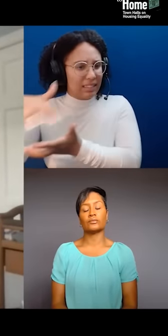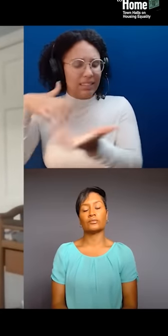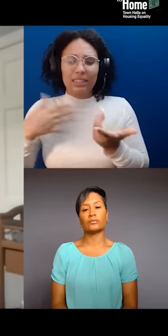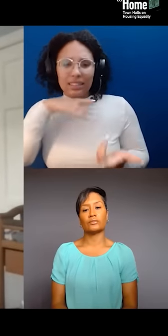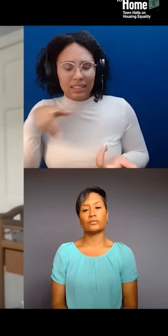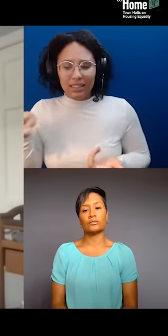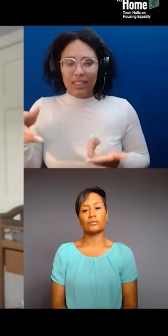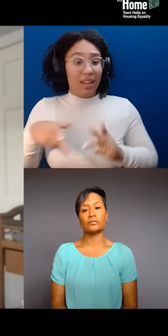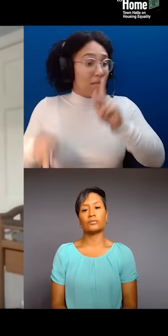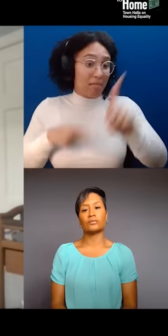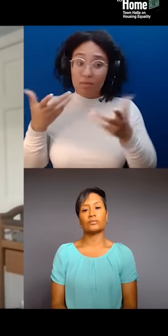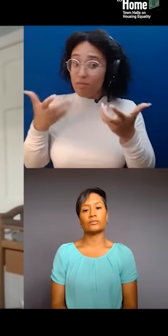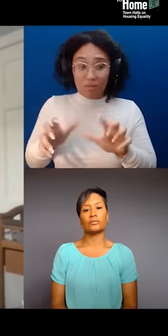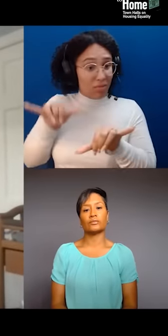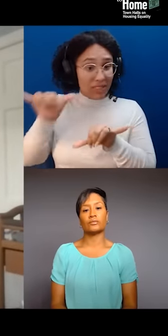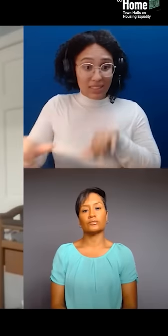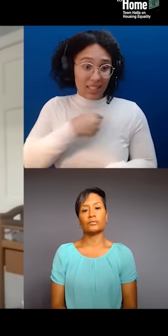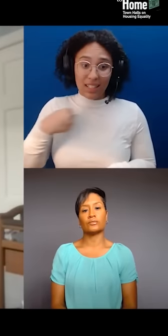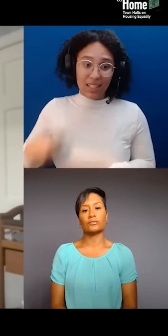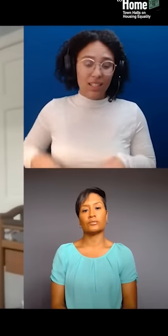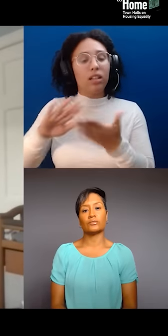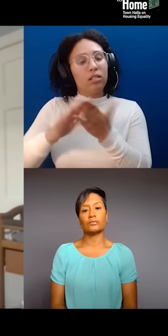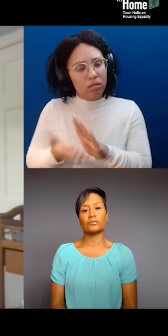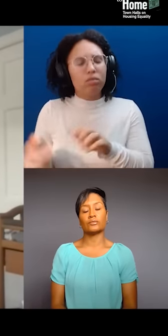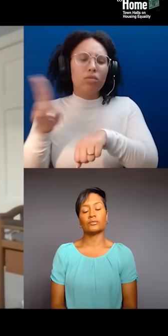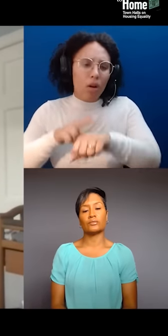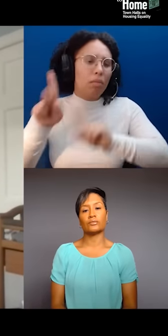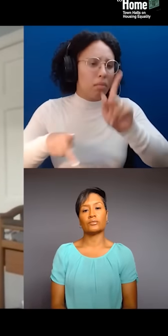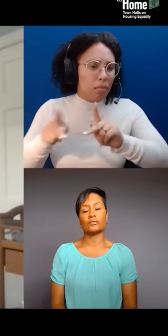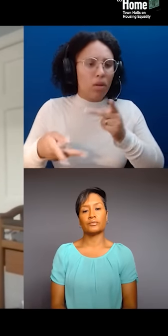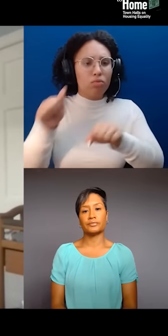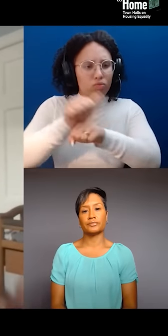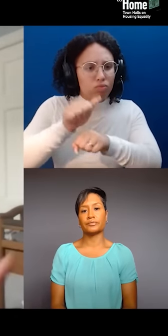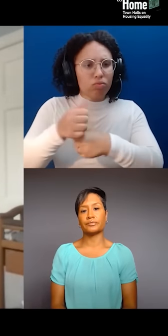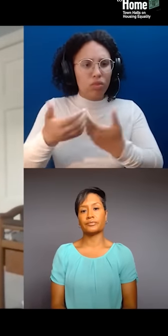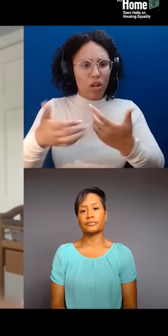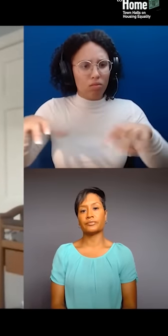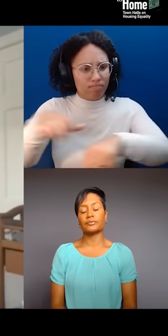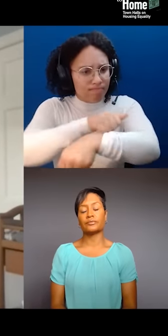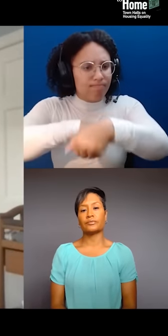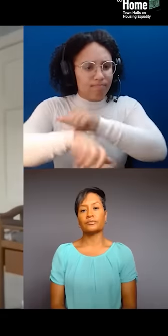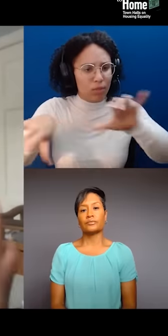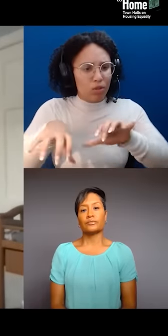Of course, there were folks who were frontline workers who were doing relief work, not literally, not just at ground zero but in general